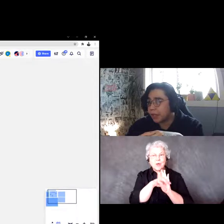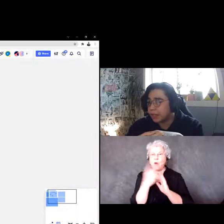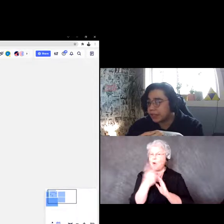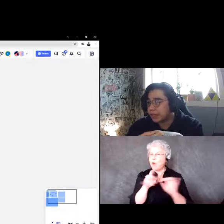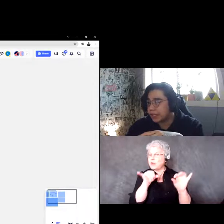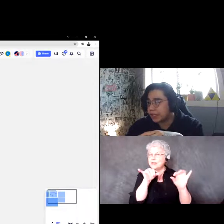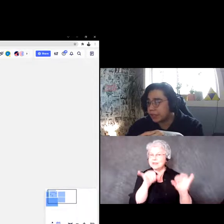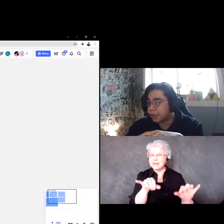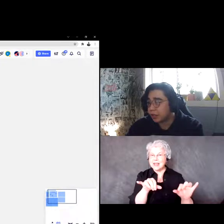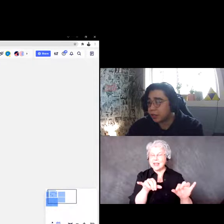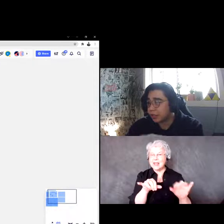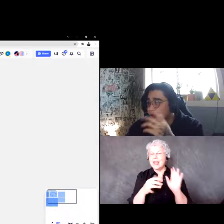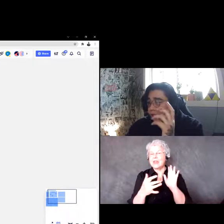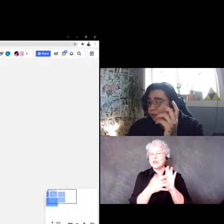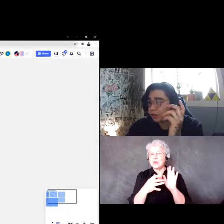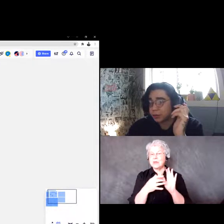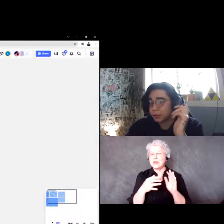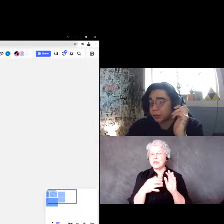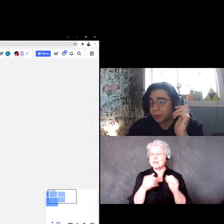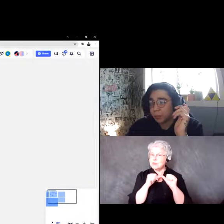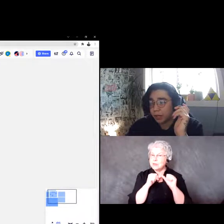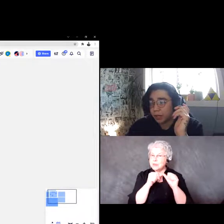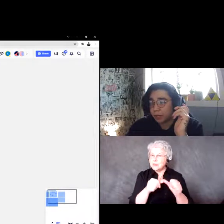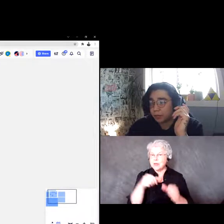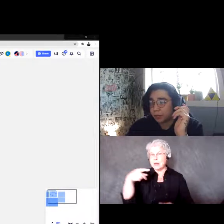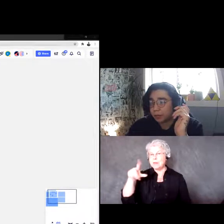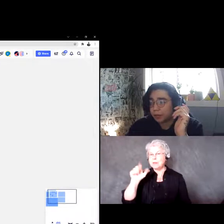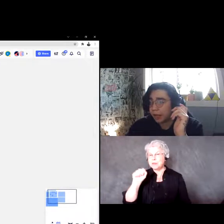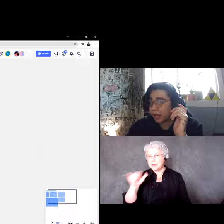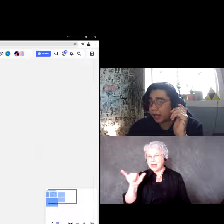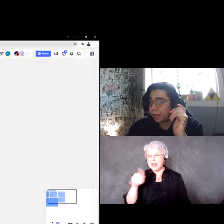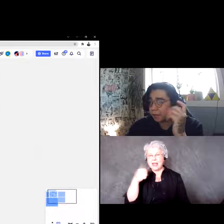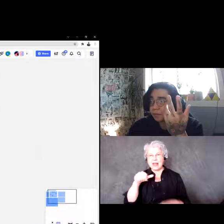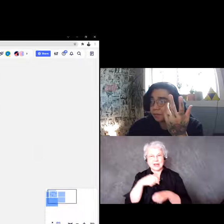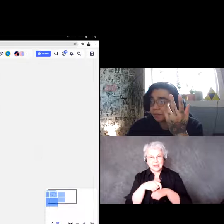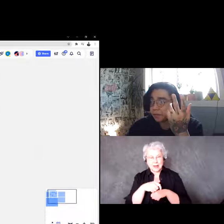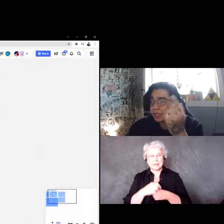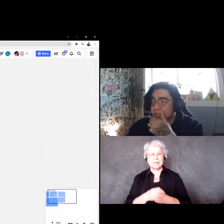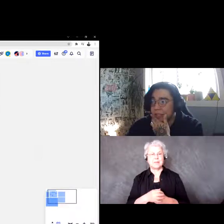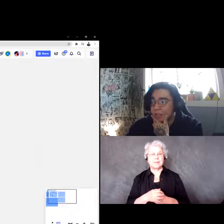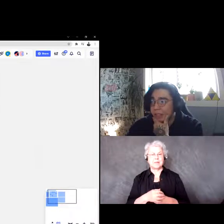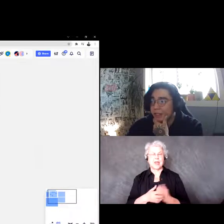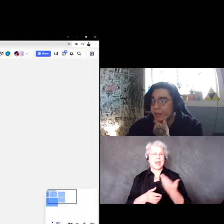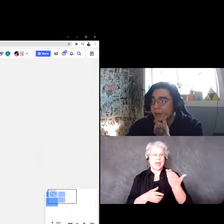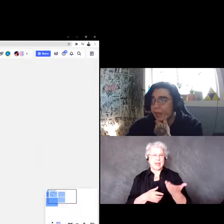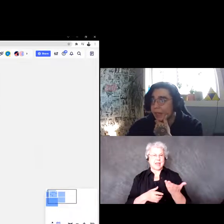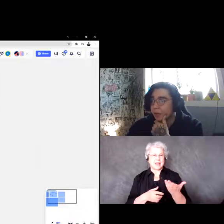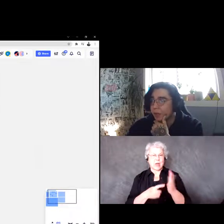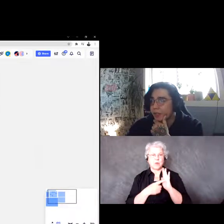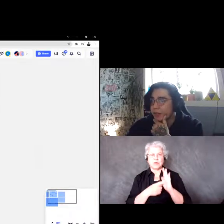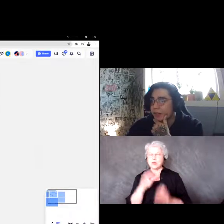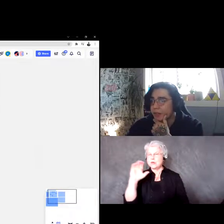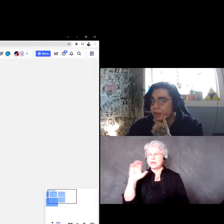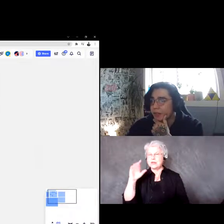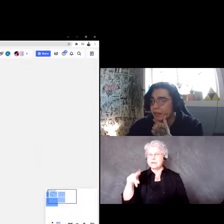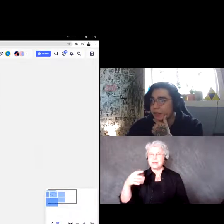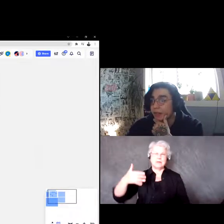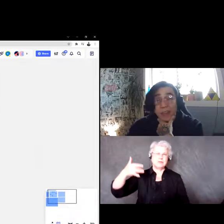This is an introduction to one of the CCP’s done back in probably 2009.